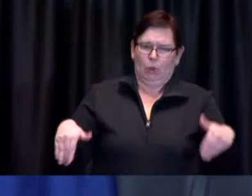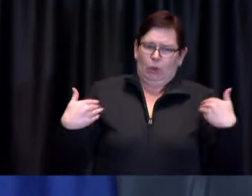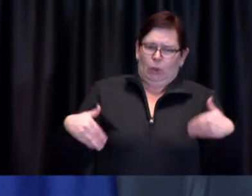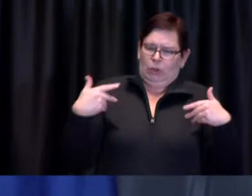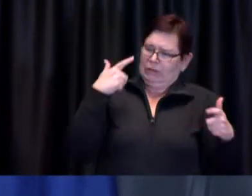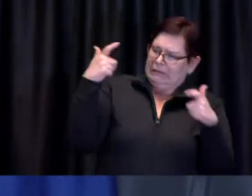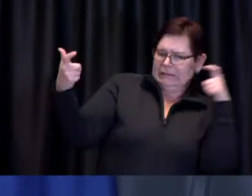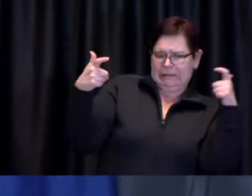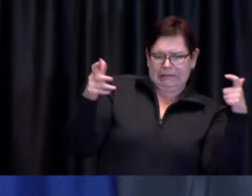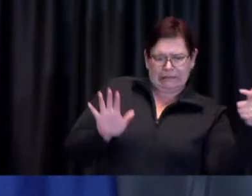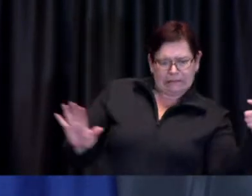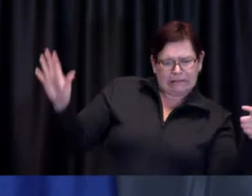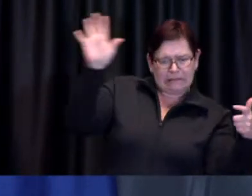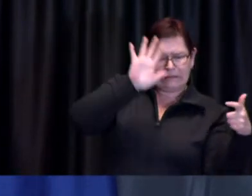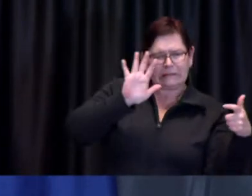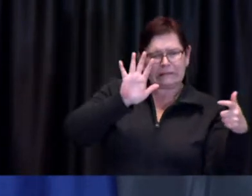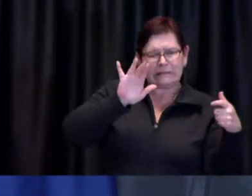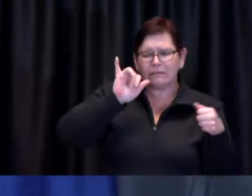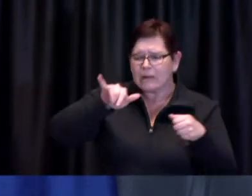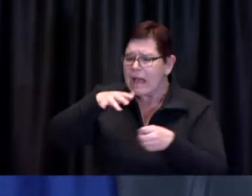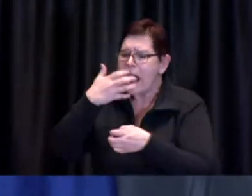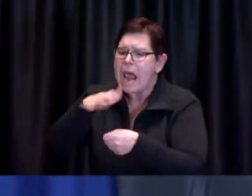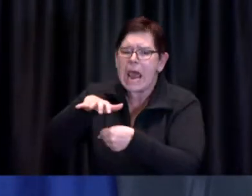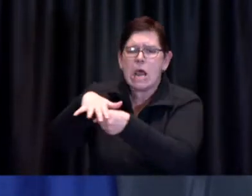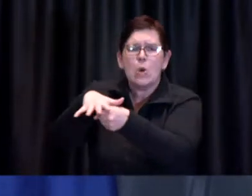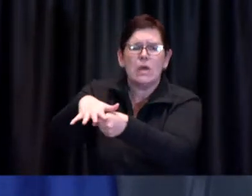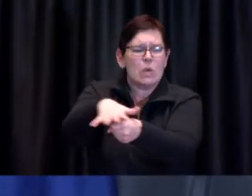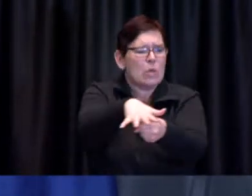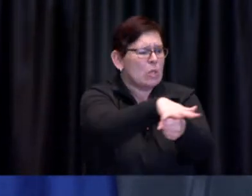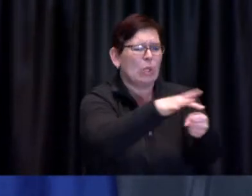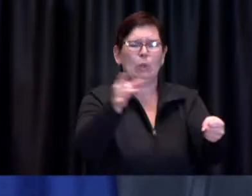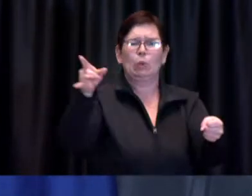have the information they need in order to get their vaccination.